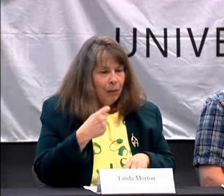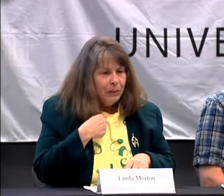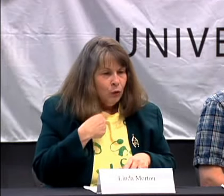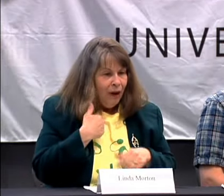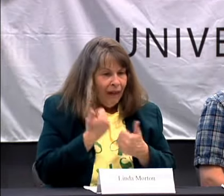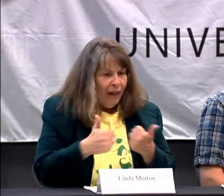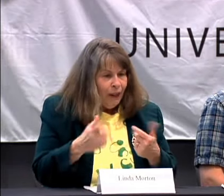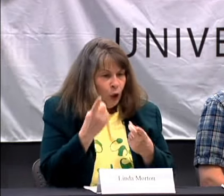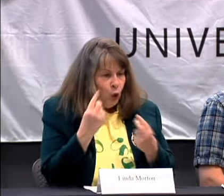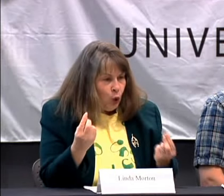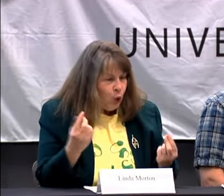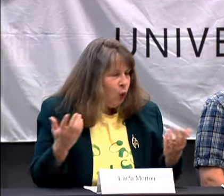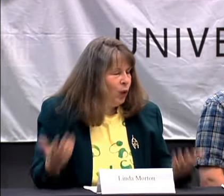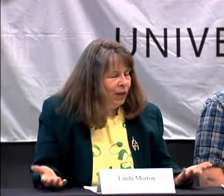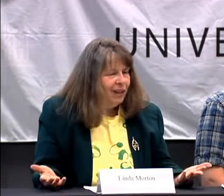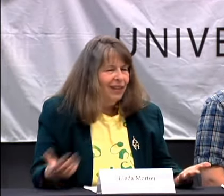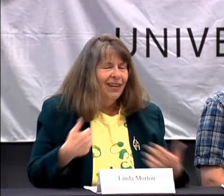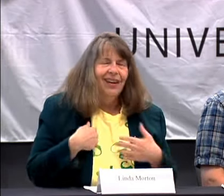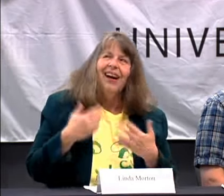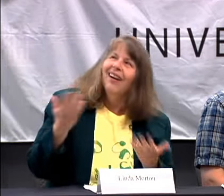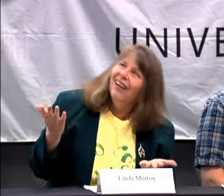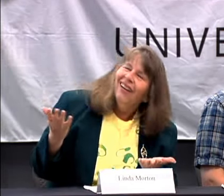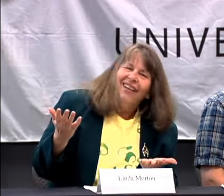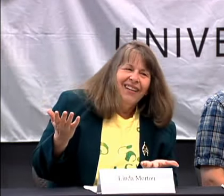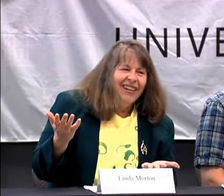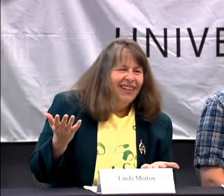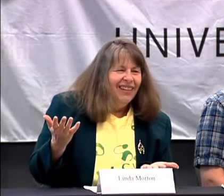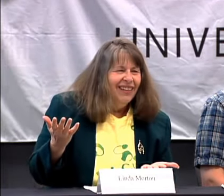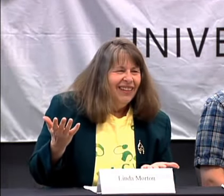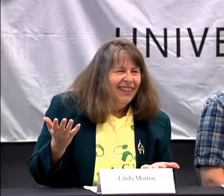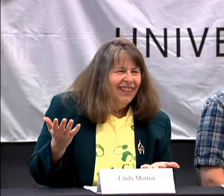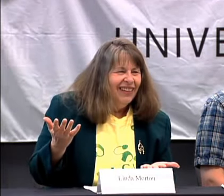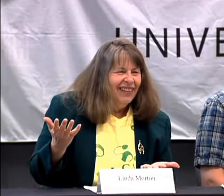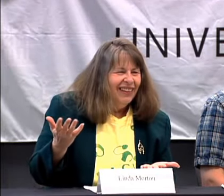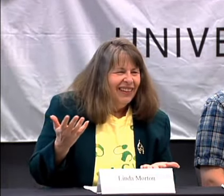THEY WERE TALKING WHILE THEY WERE TYPING ON THE COMPUTER AND I COULDN'T UNDERSTAND THEM SO IT WAS DIFFICULT.